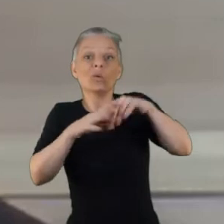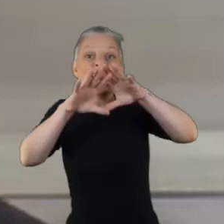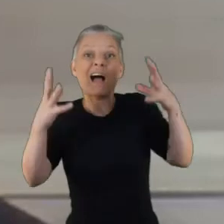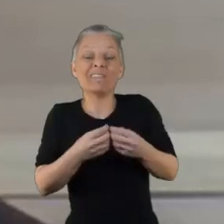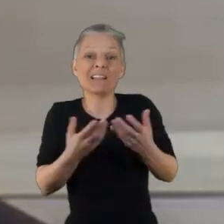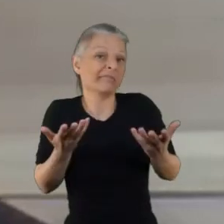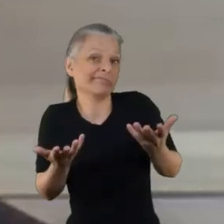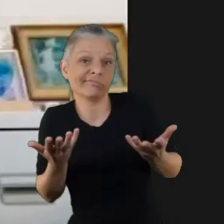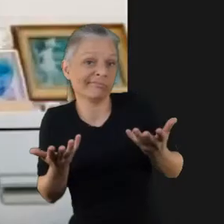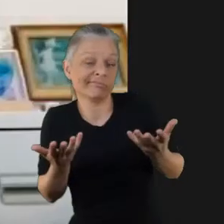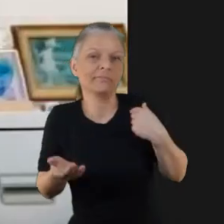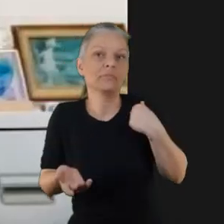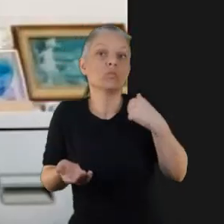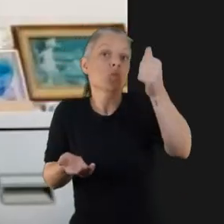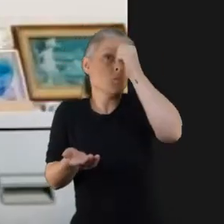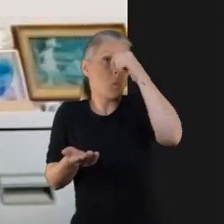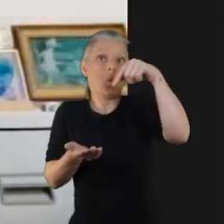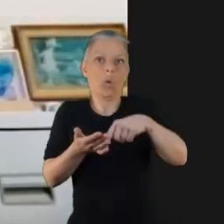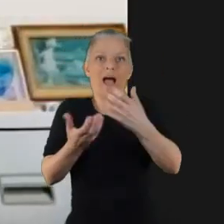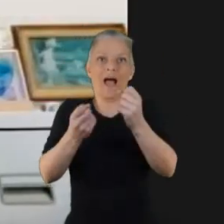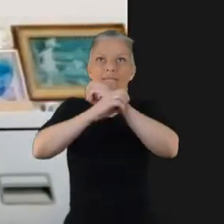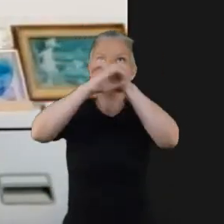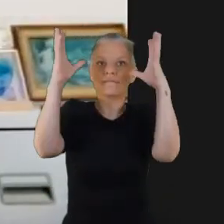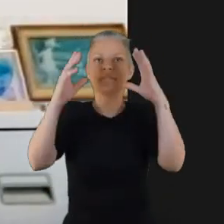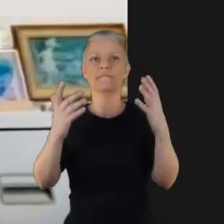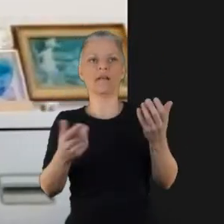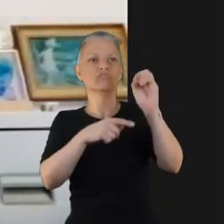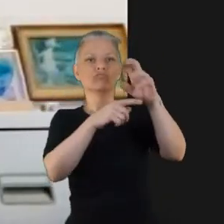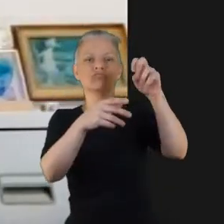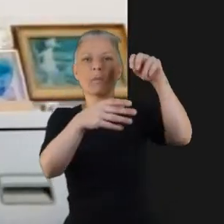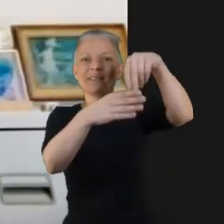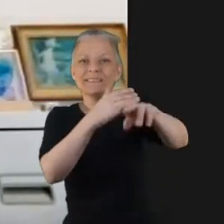I think the only thing that I would add to it is that I just really value it and not